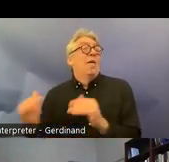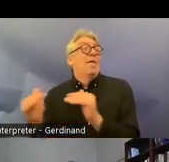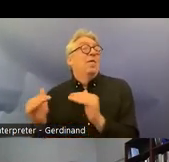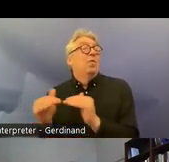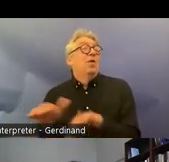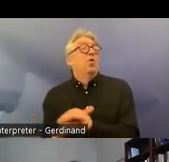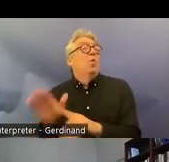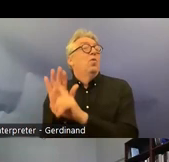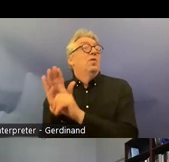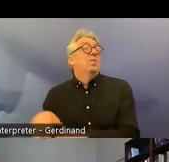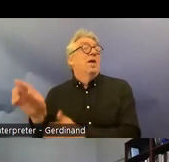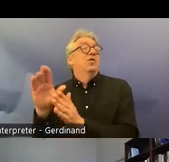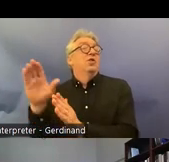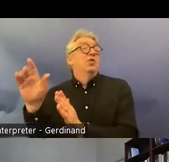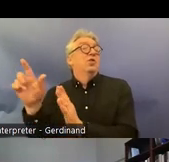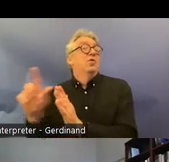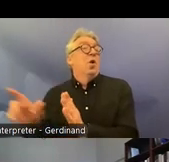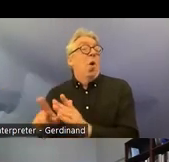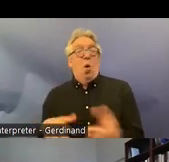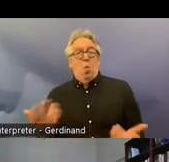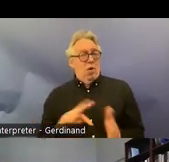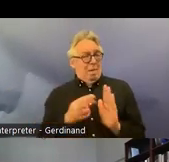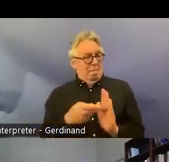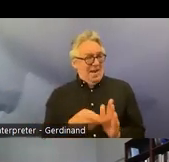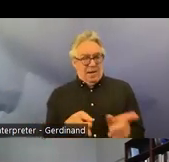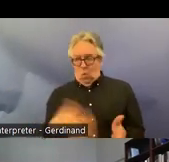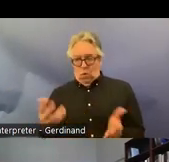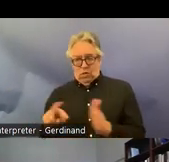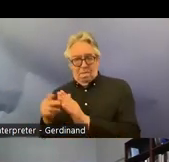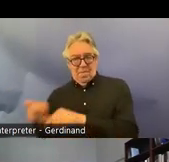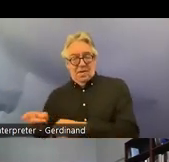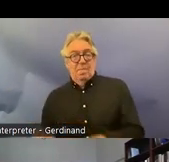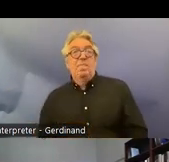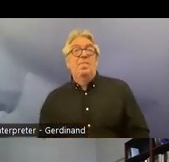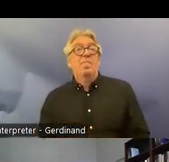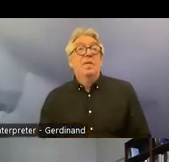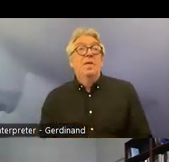anti-discrimination act and briefly about the latter question